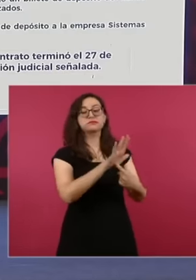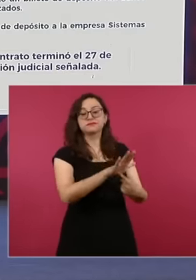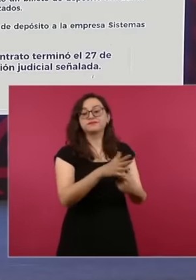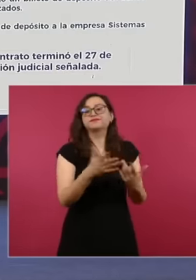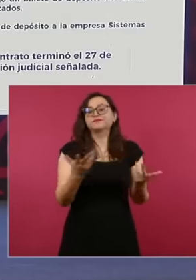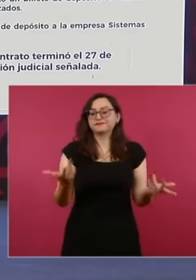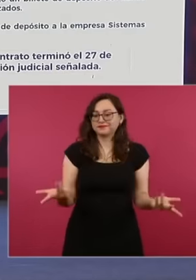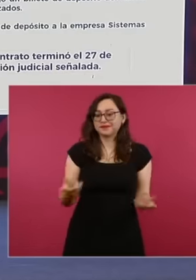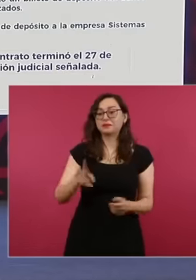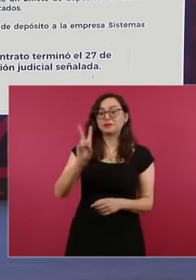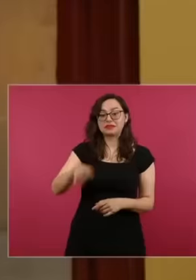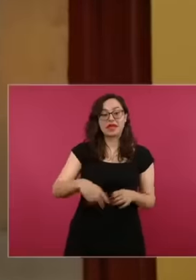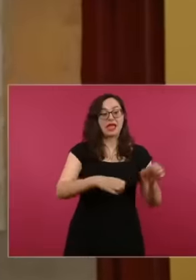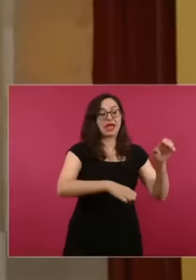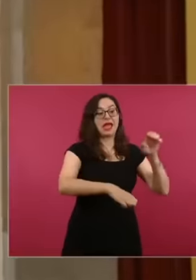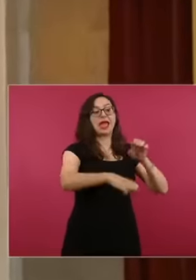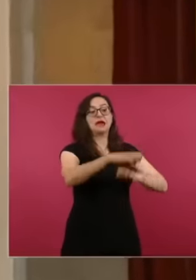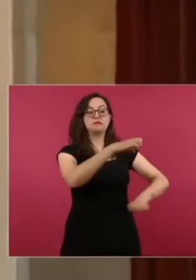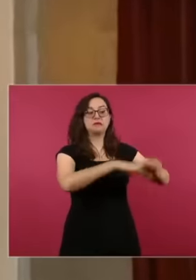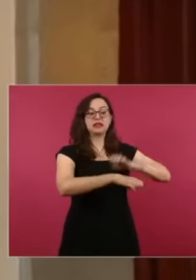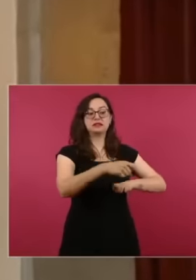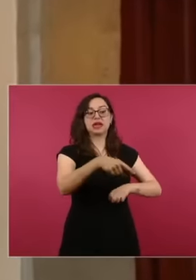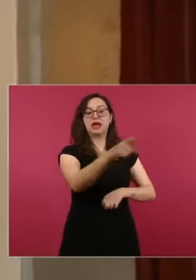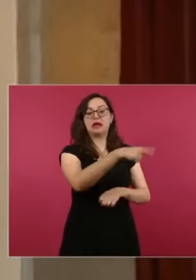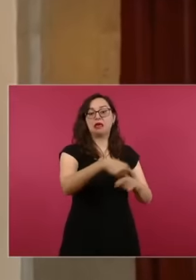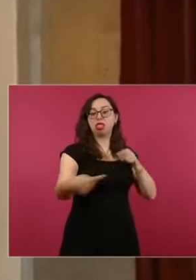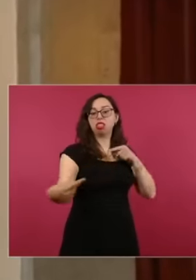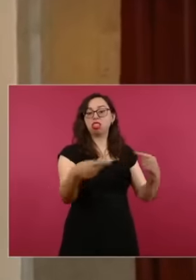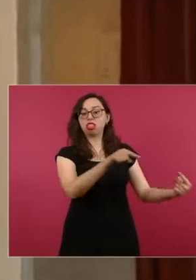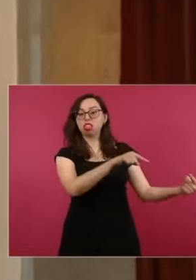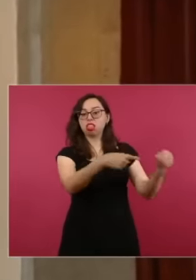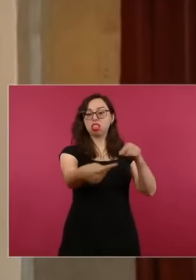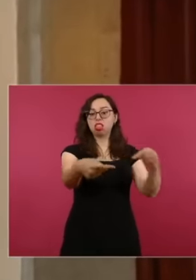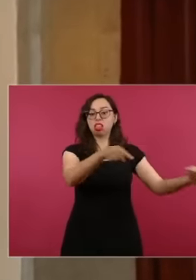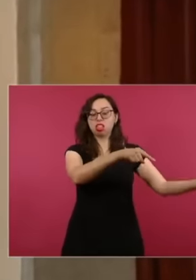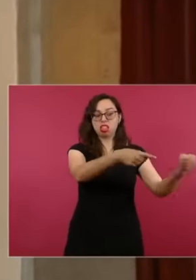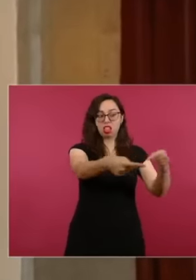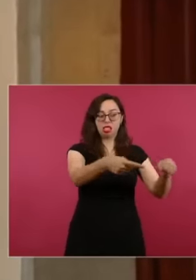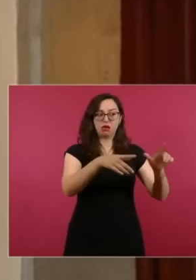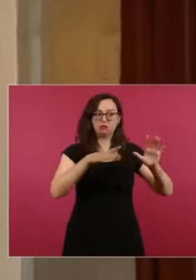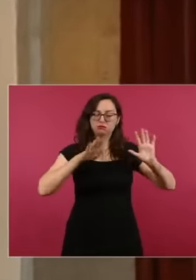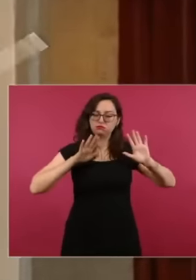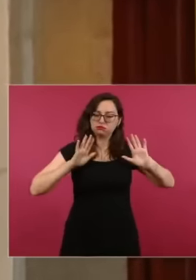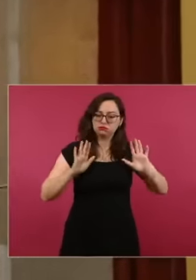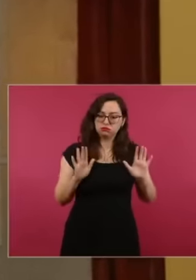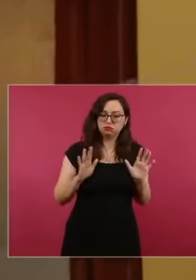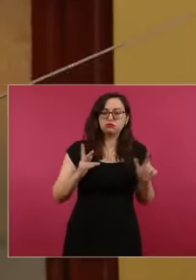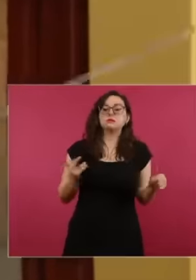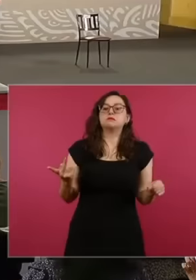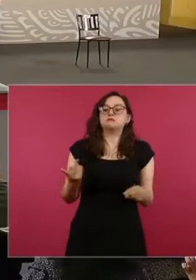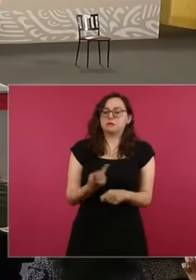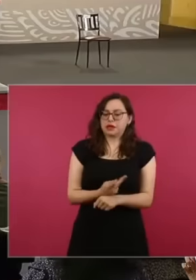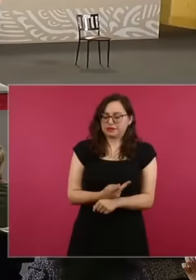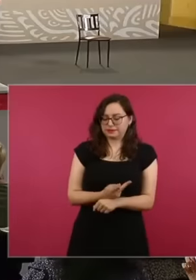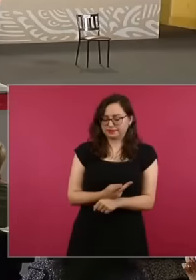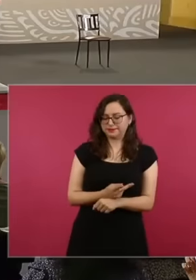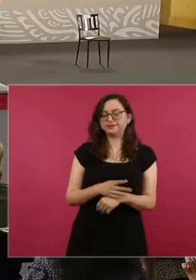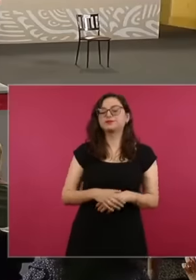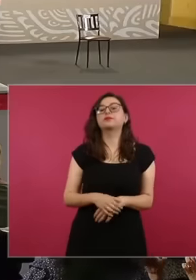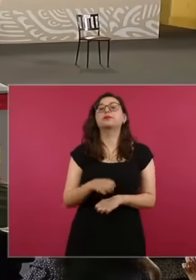individuals. Company 13 formed a consortium, associated with other companies and won a